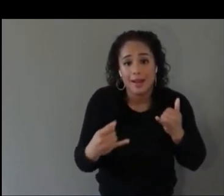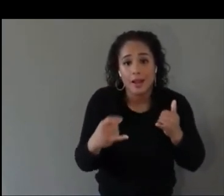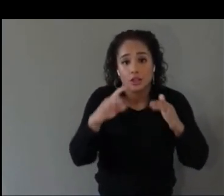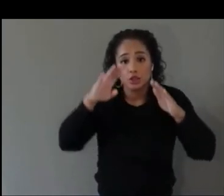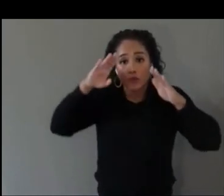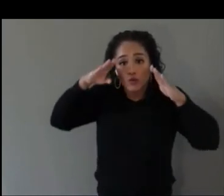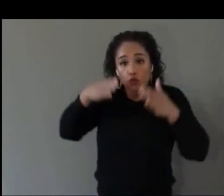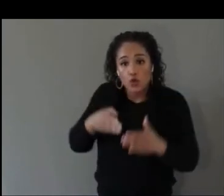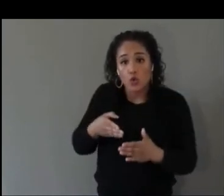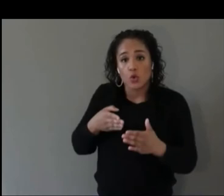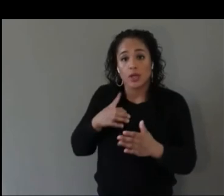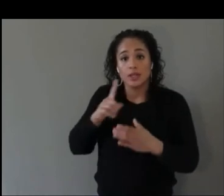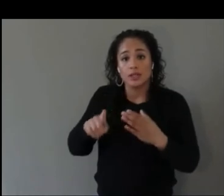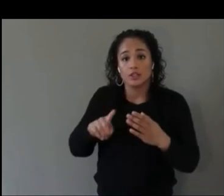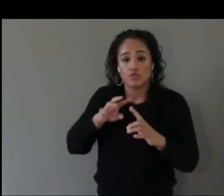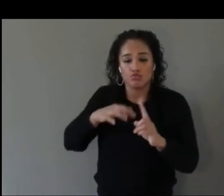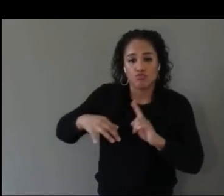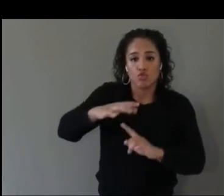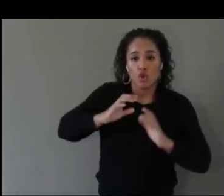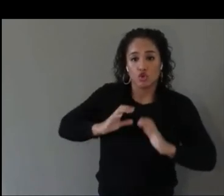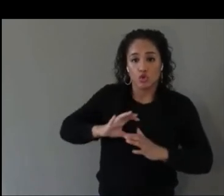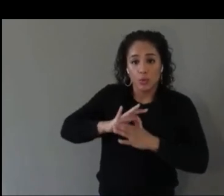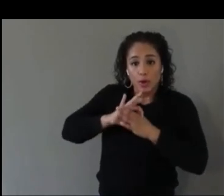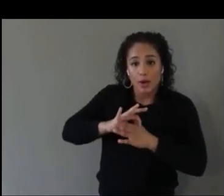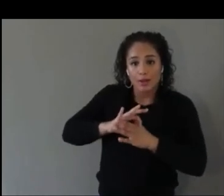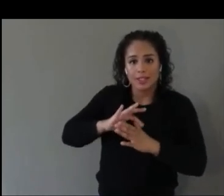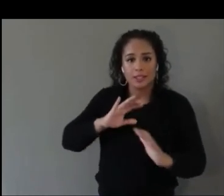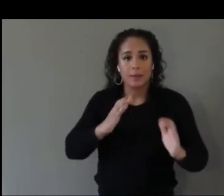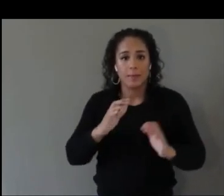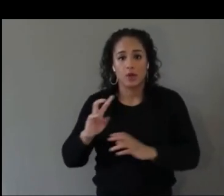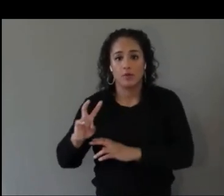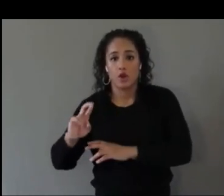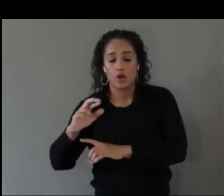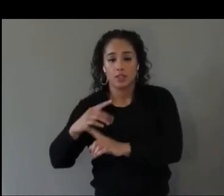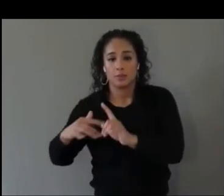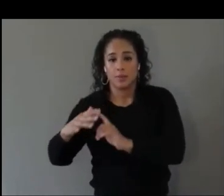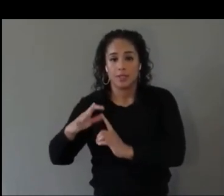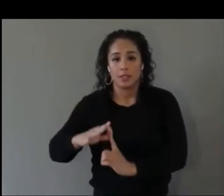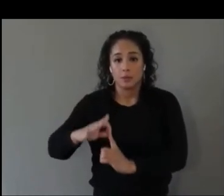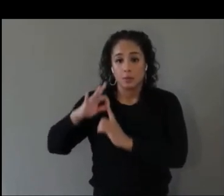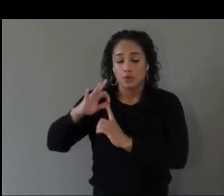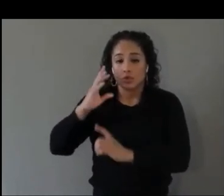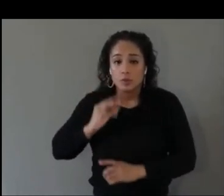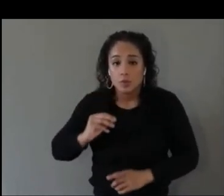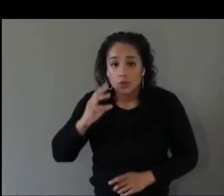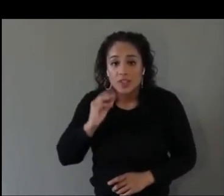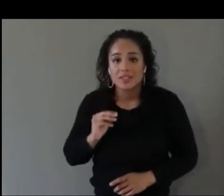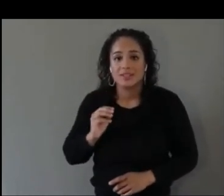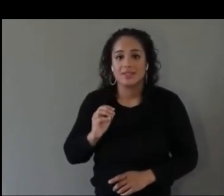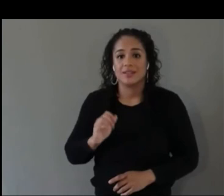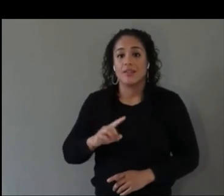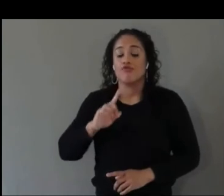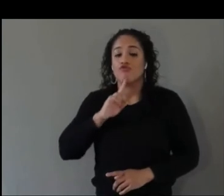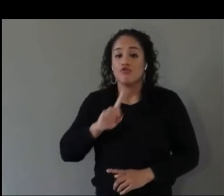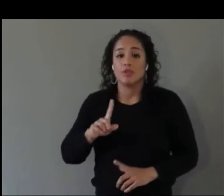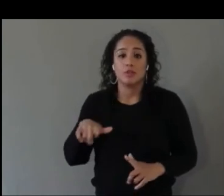experiences, there's a whole big component that is immersion. You lose that immersion if you strip that content out of the experience.